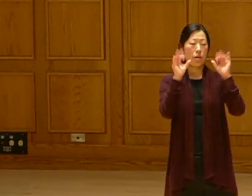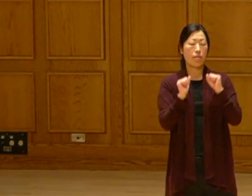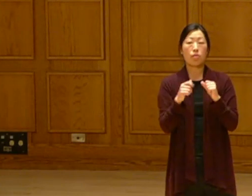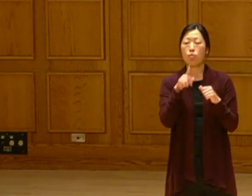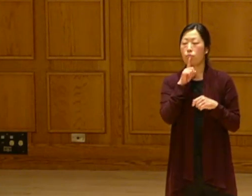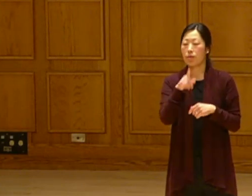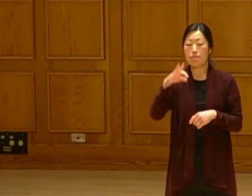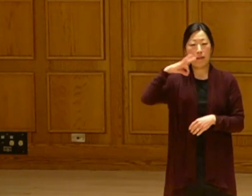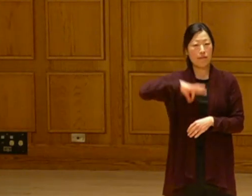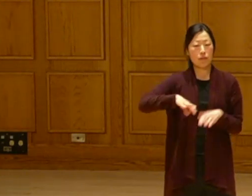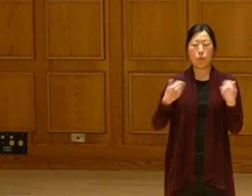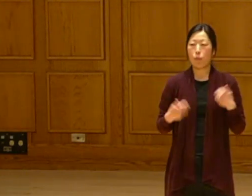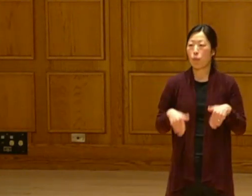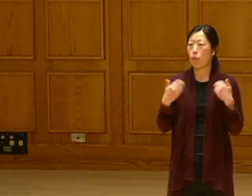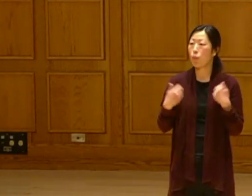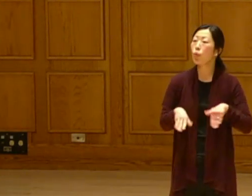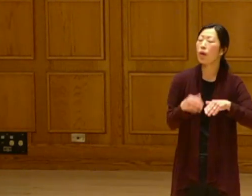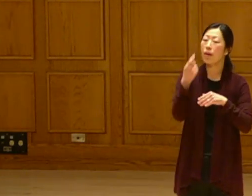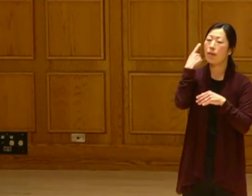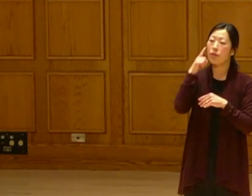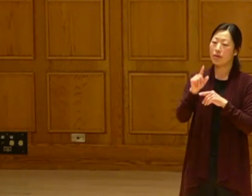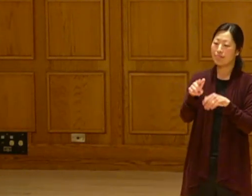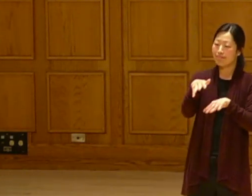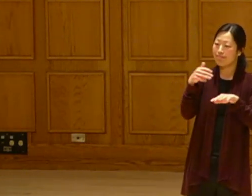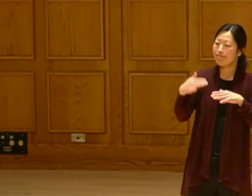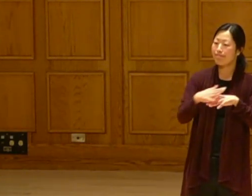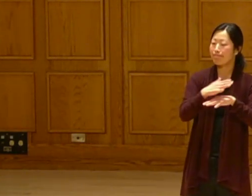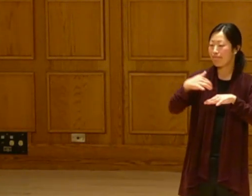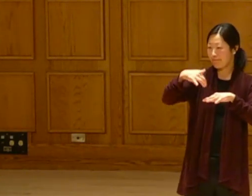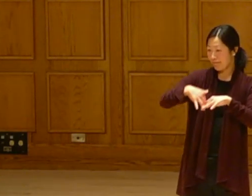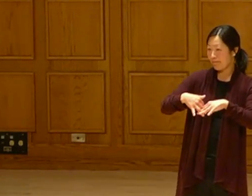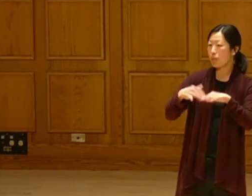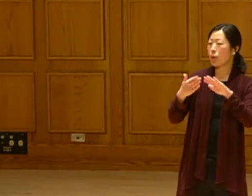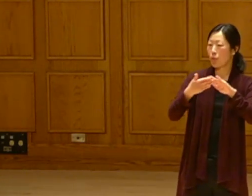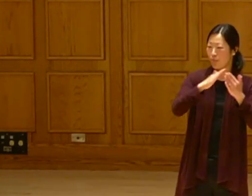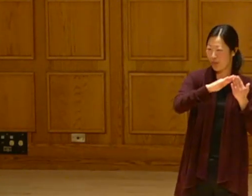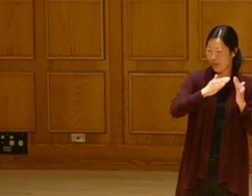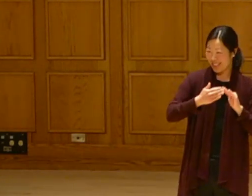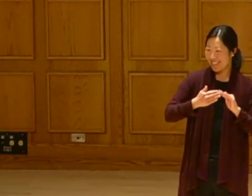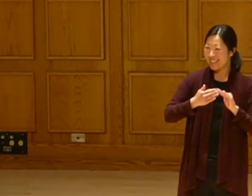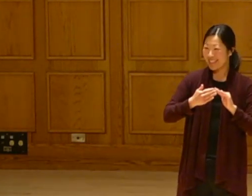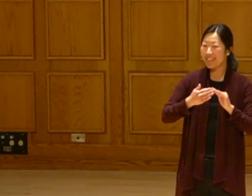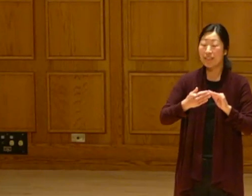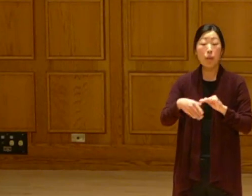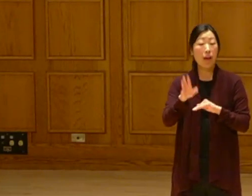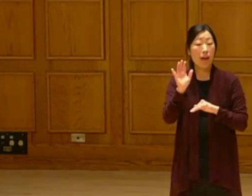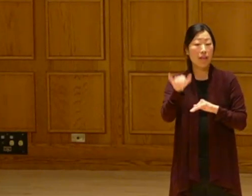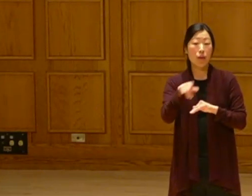We need finance. The federal grants have been incredible and beneficial to tribal communities.